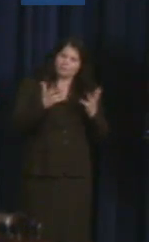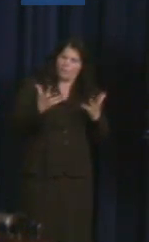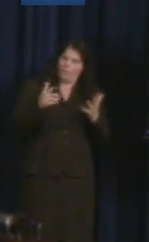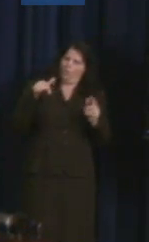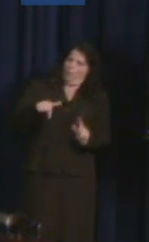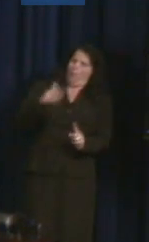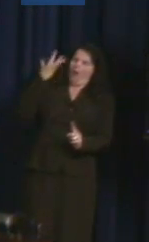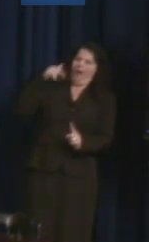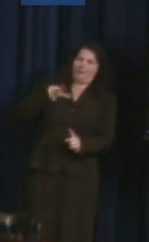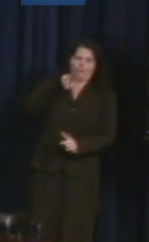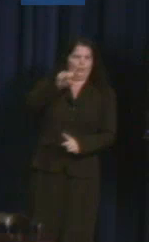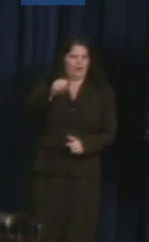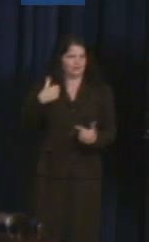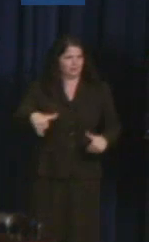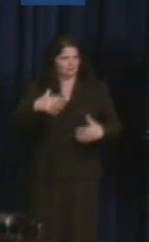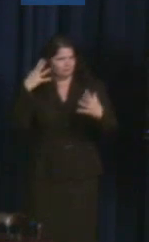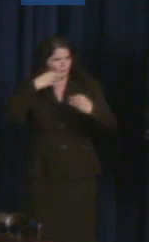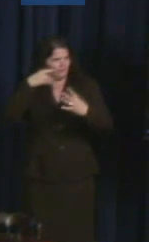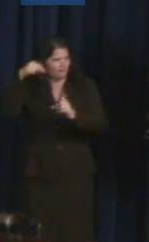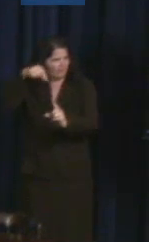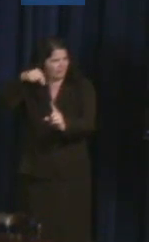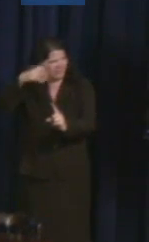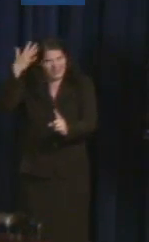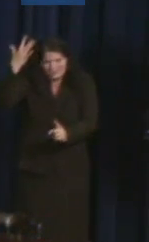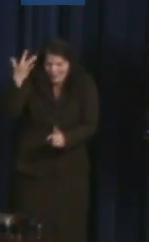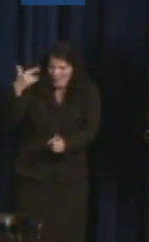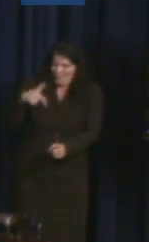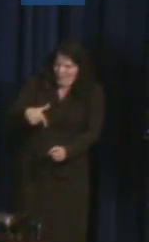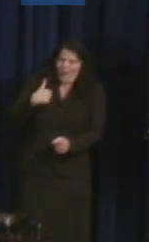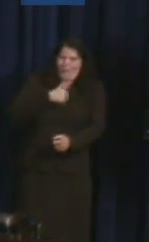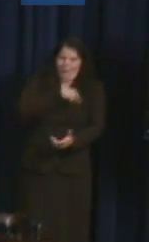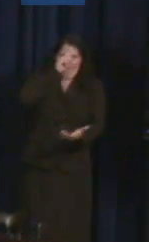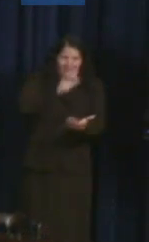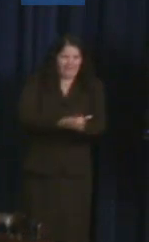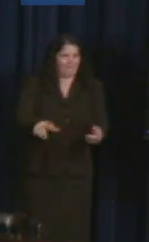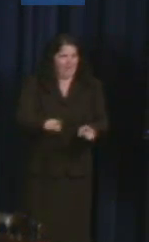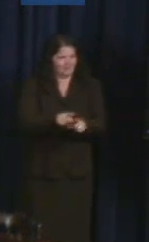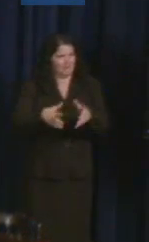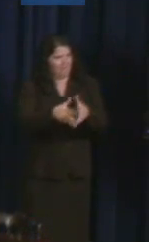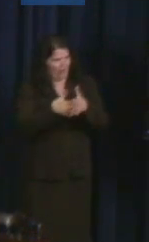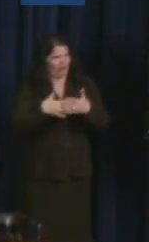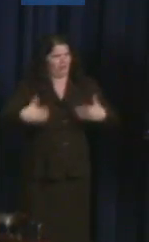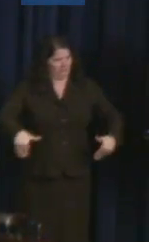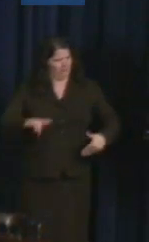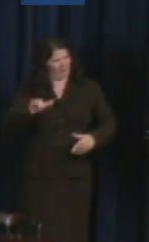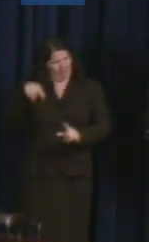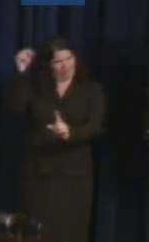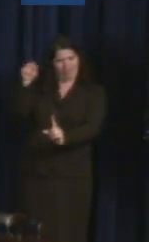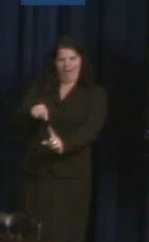But that is really what this country's about and our ability to make sure that all people of all abilities